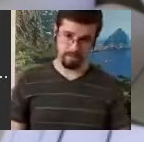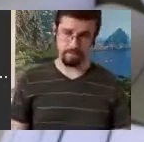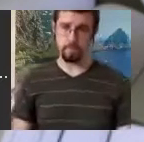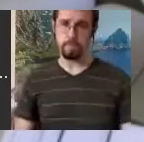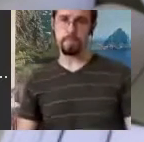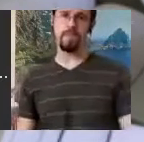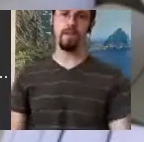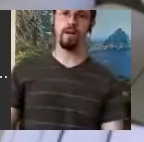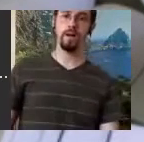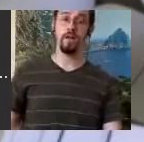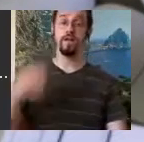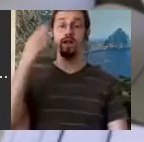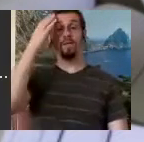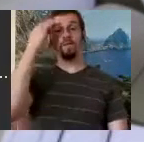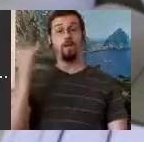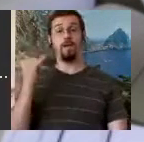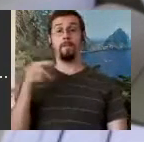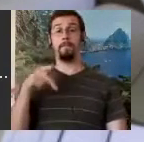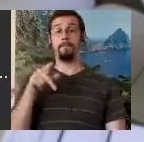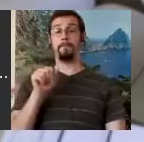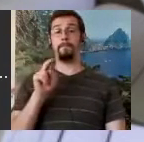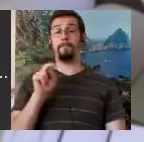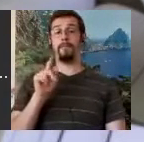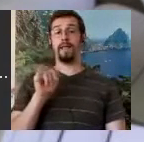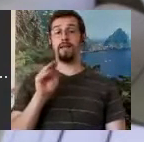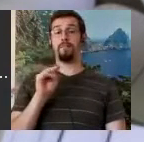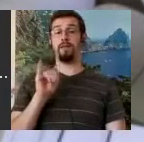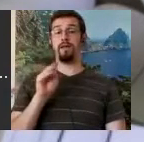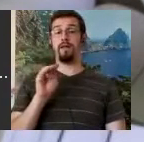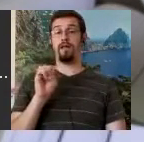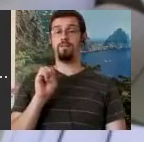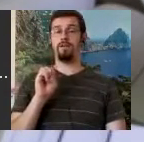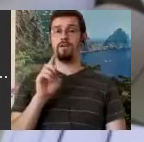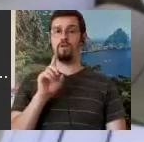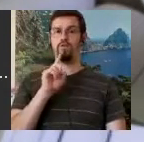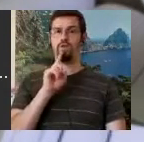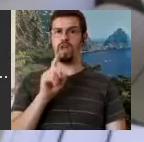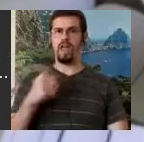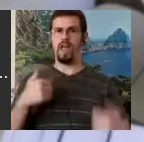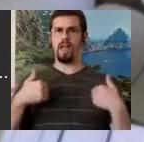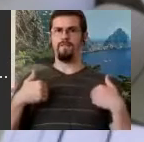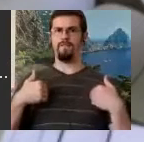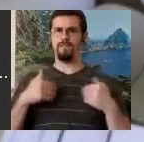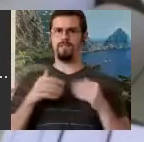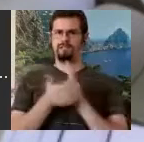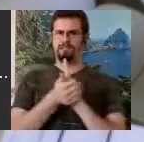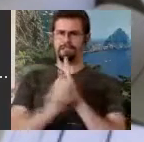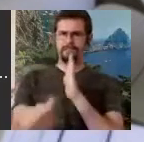is very very orderly and they take their rib cage and they move it over in chunks.